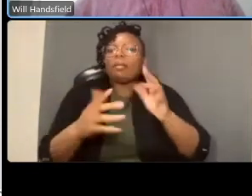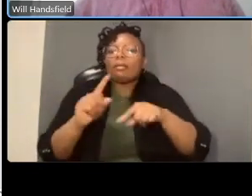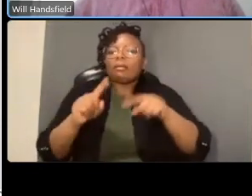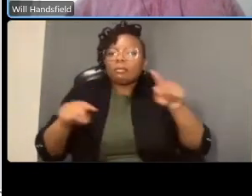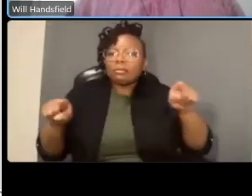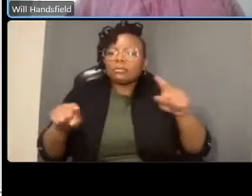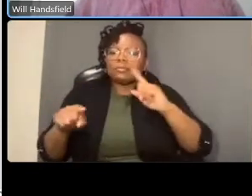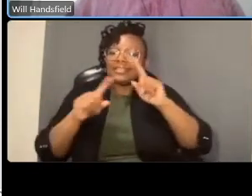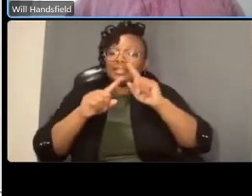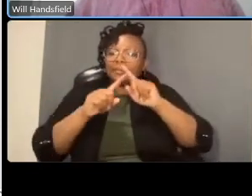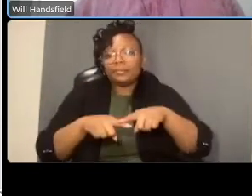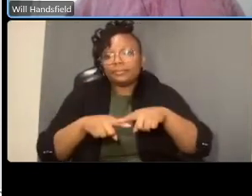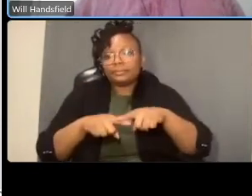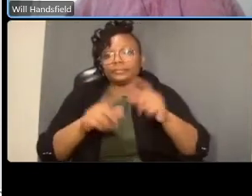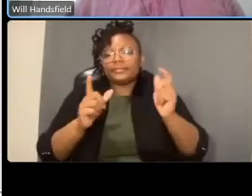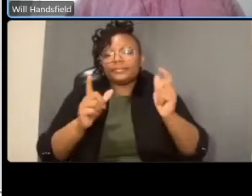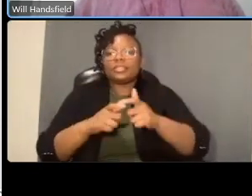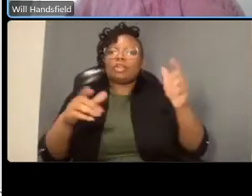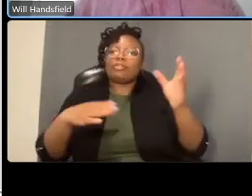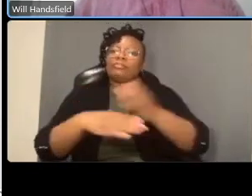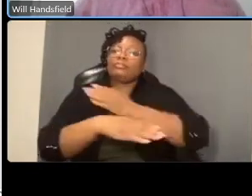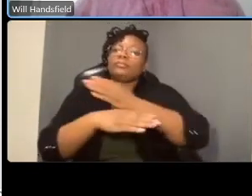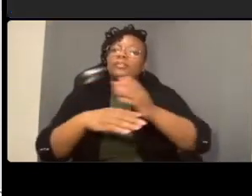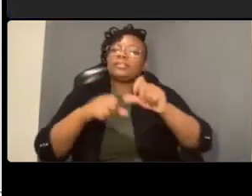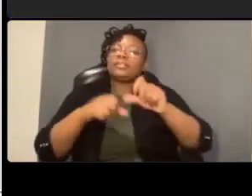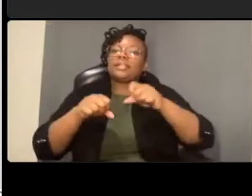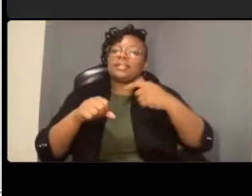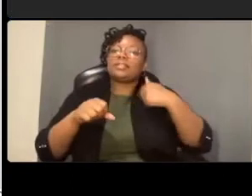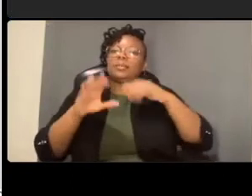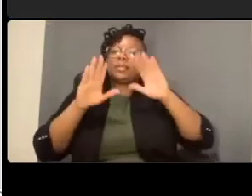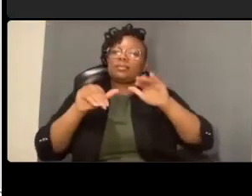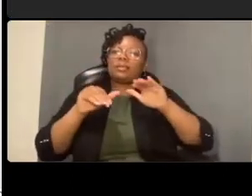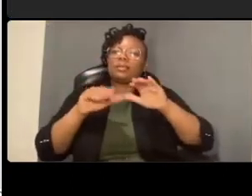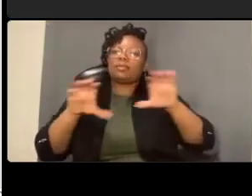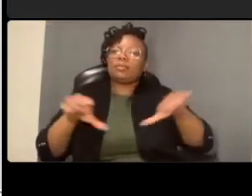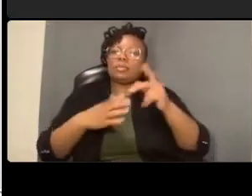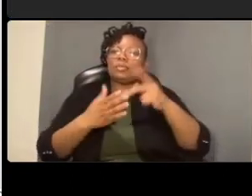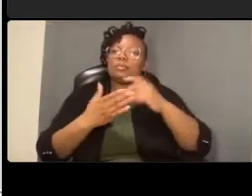our other projects it does in fact happen i don't think it's it's conjecture at all to expect that